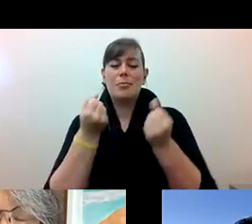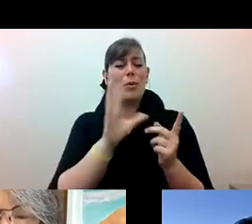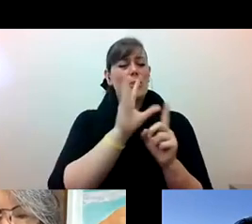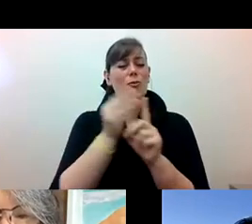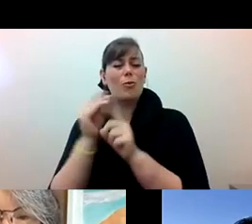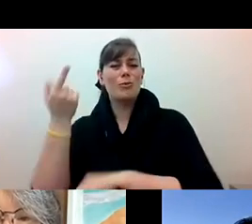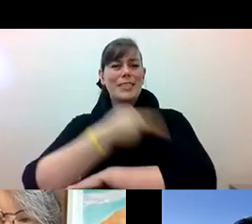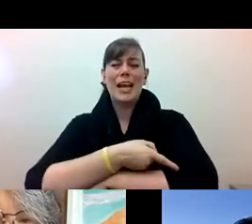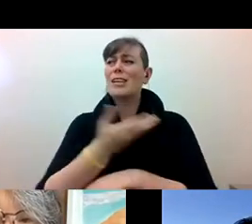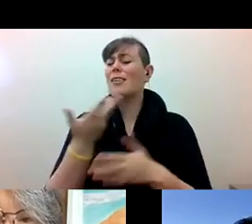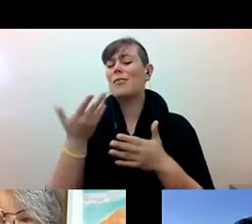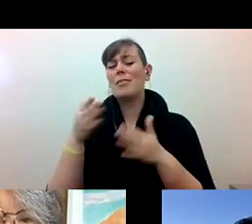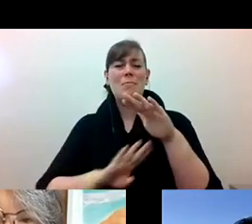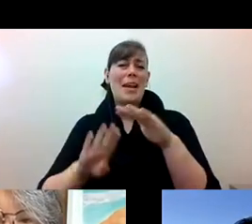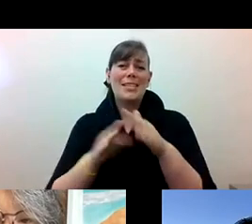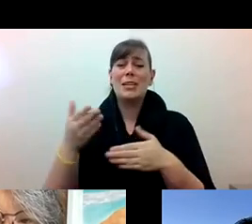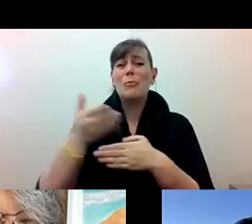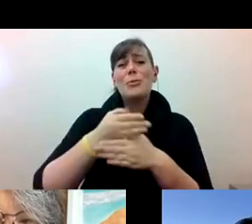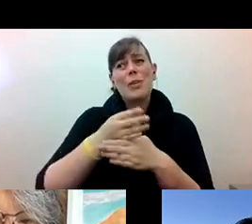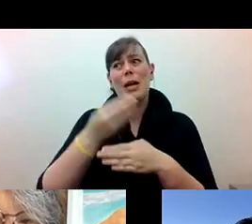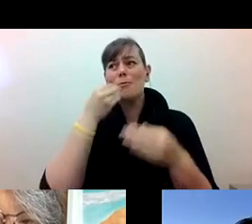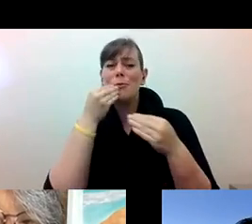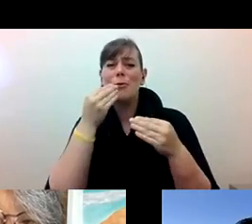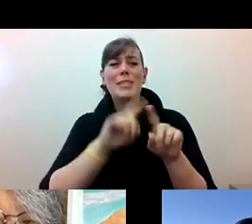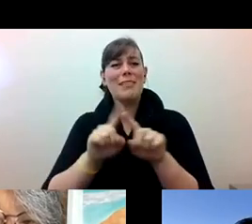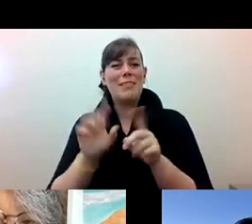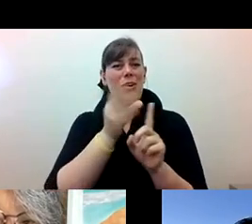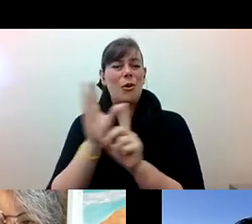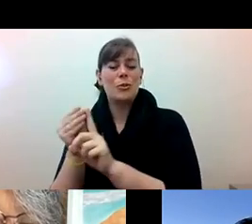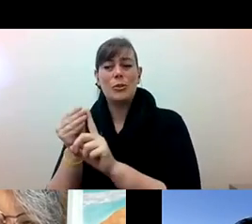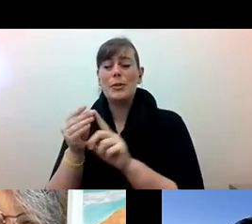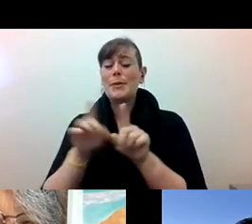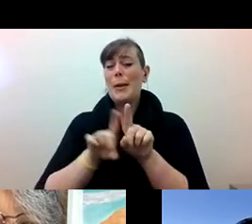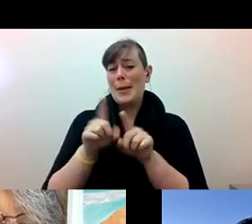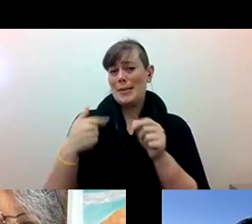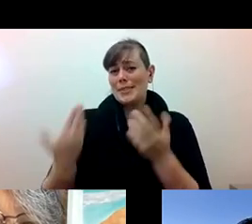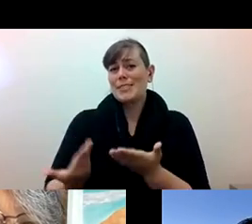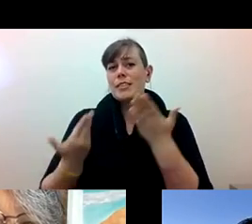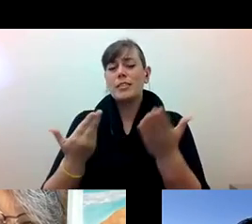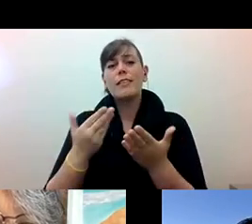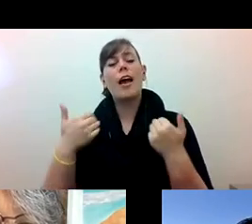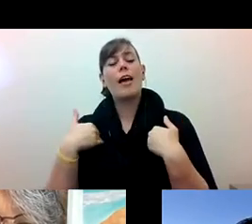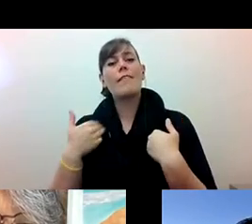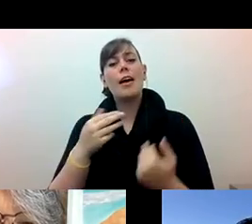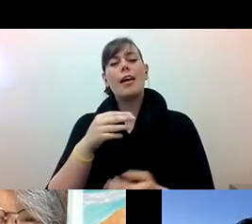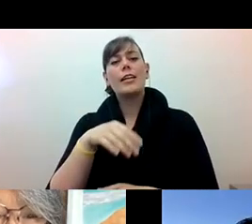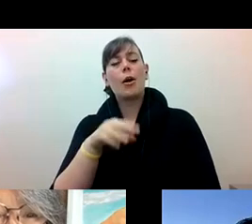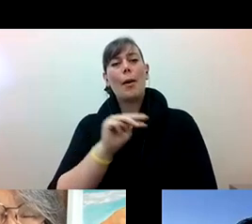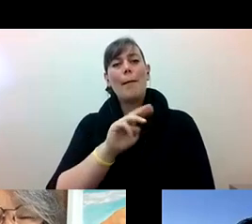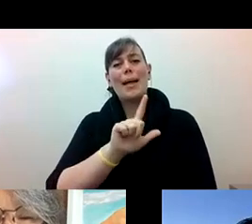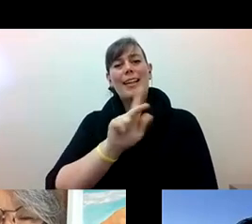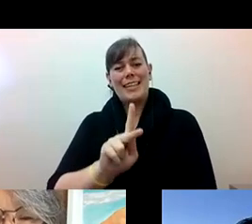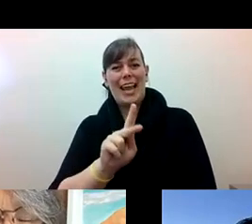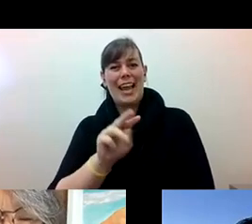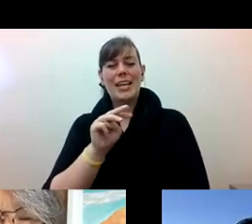Alex Tom he/him: And then I said we should do a Malcolm X Martin Luther King Unity Day. And that one was a little bit more... people were like what are you talking about here.